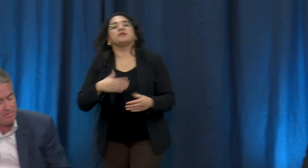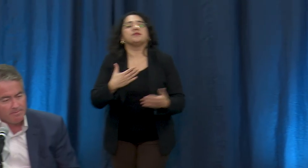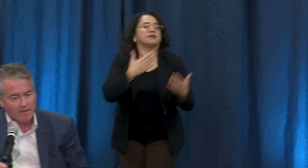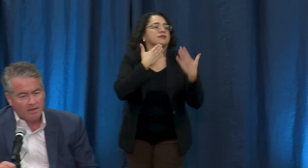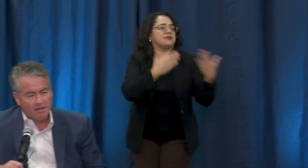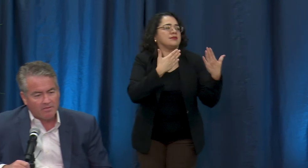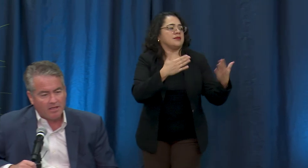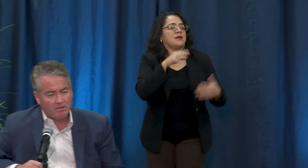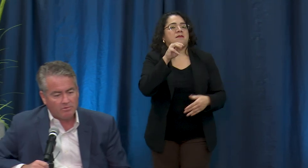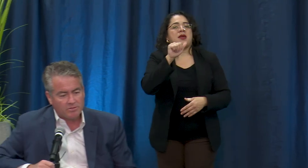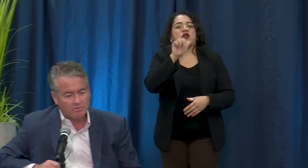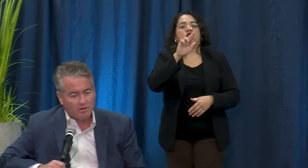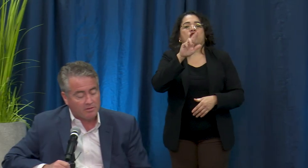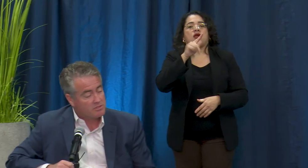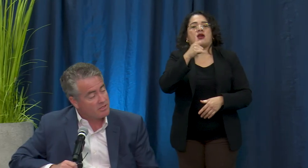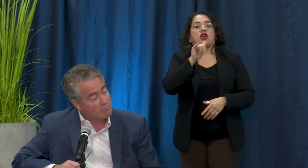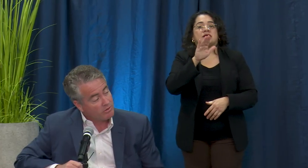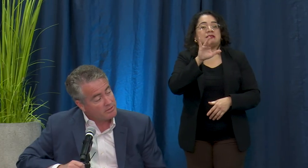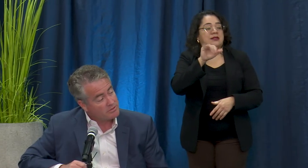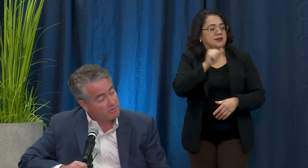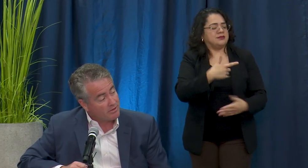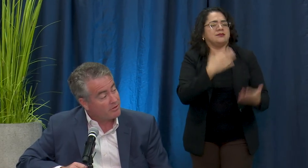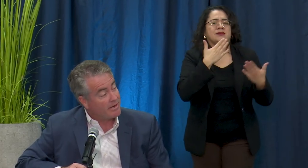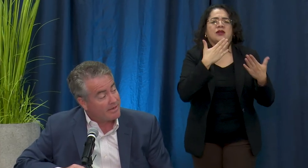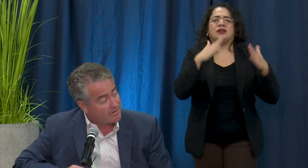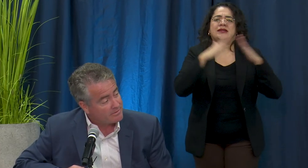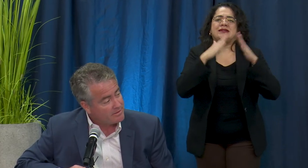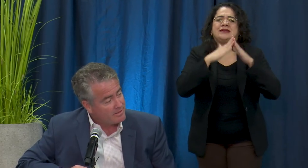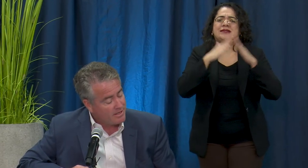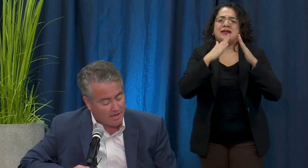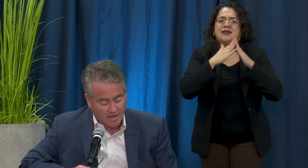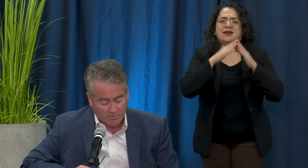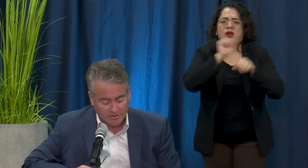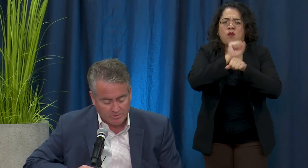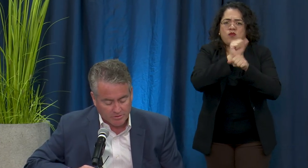and thank you to all the city employees who are out there right now working to